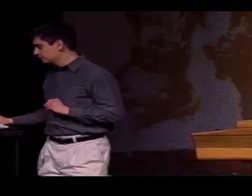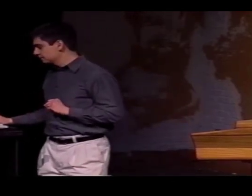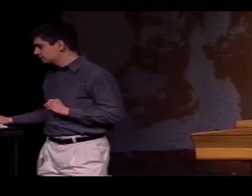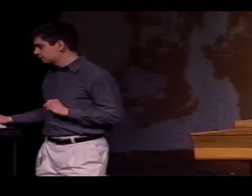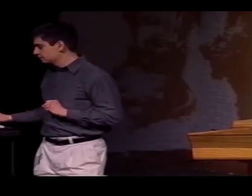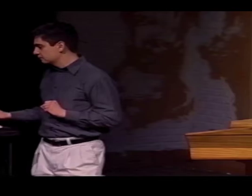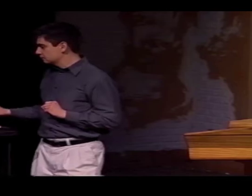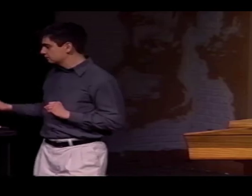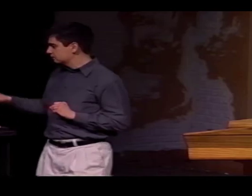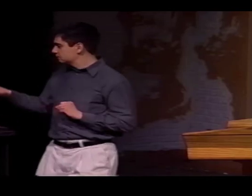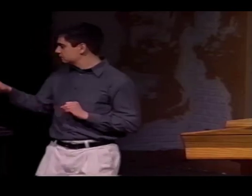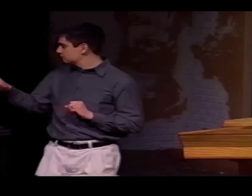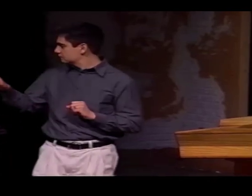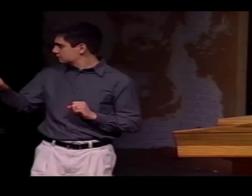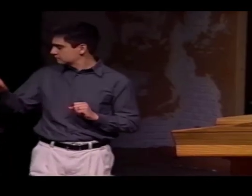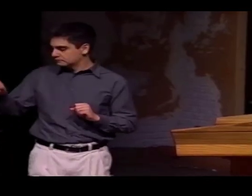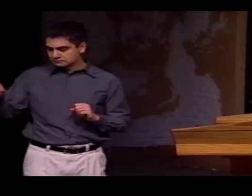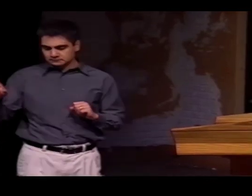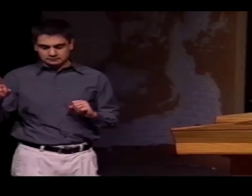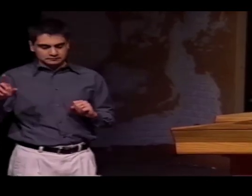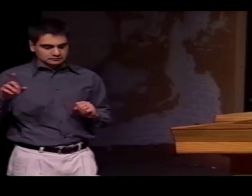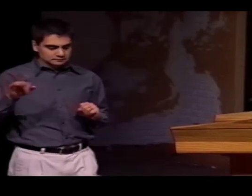THEN THEY WERE CONSIDERED TOTALLY DIFFERENT SIGNS.